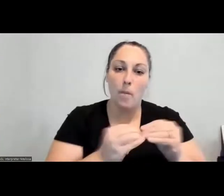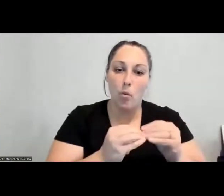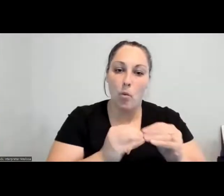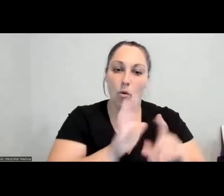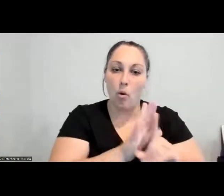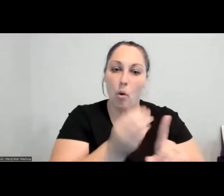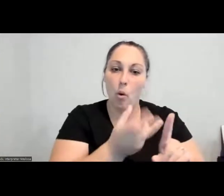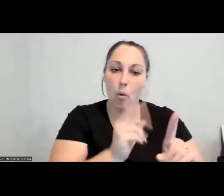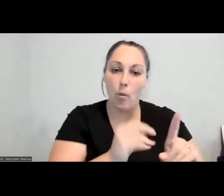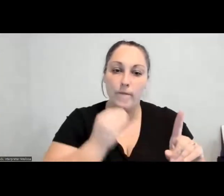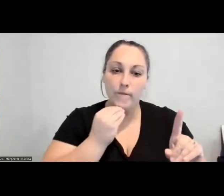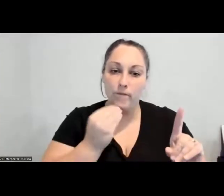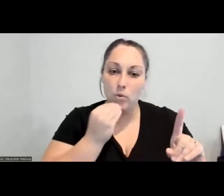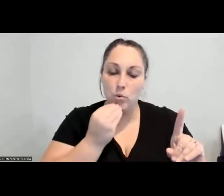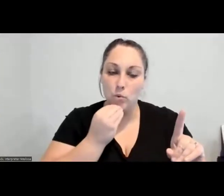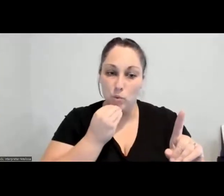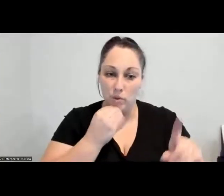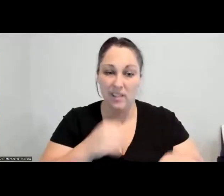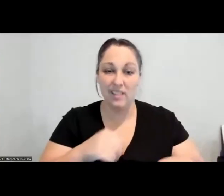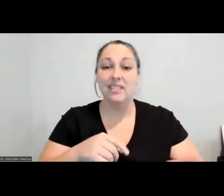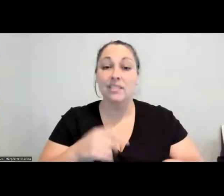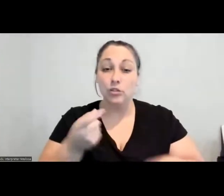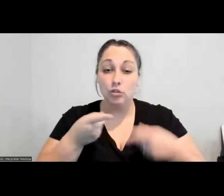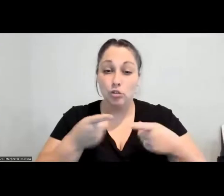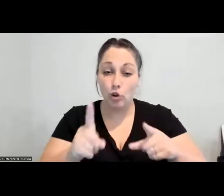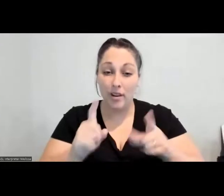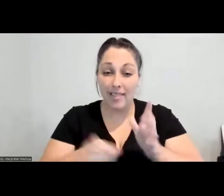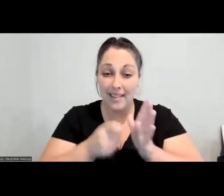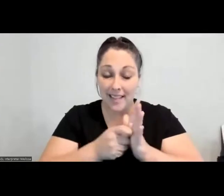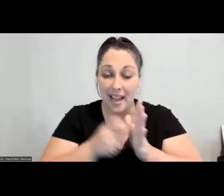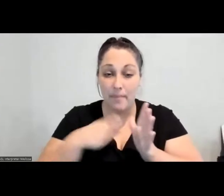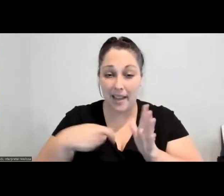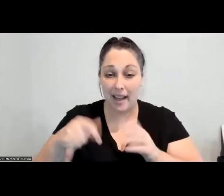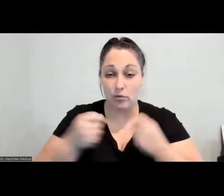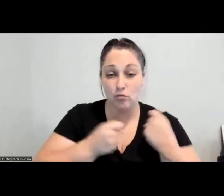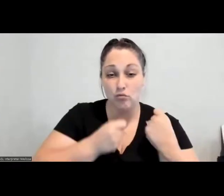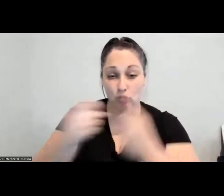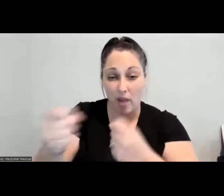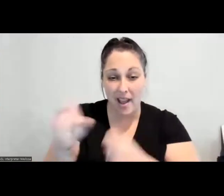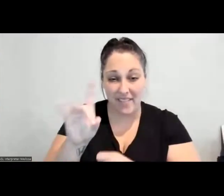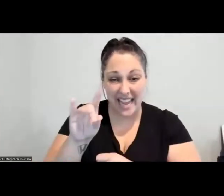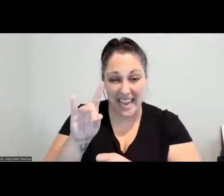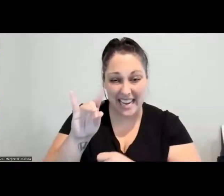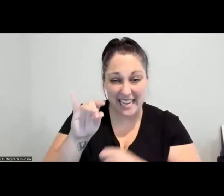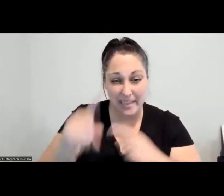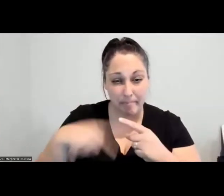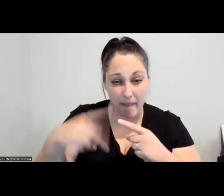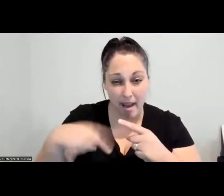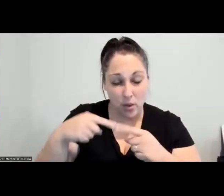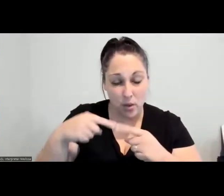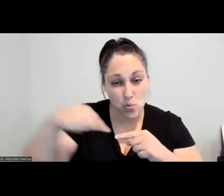And he argued that, you know, his sisters primarily would buy sugary foods, sweet foods, and so forth to appease their